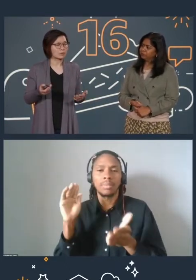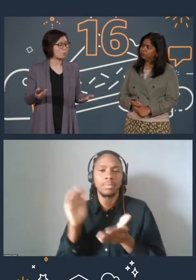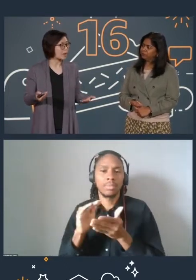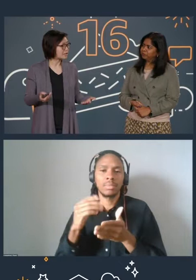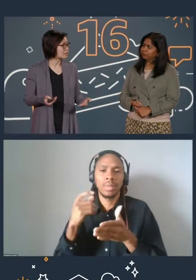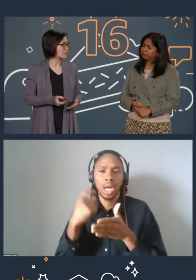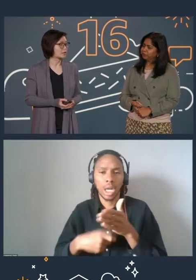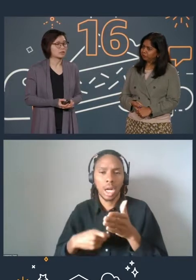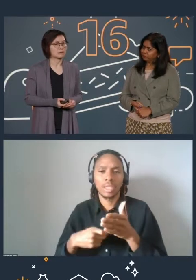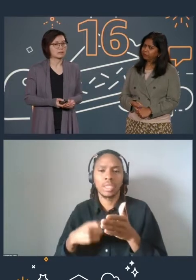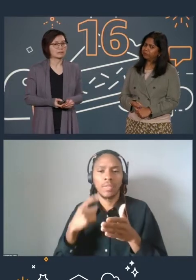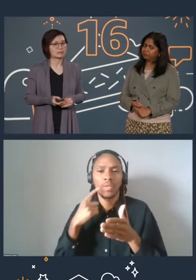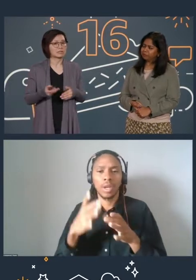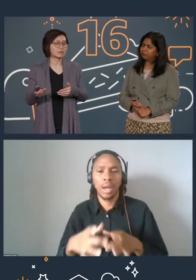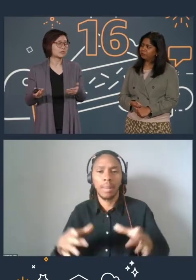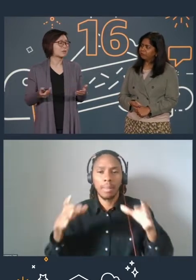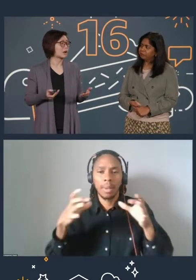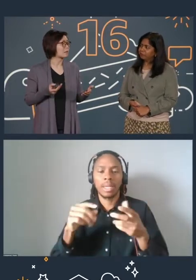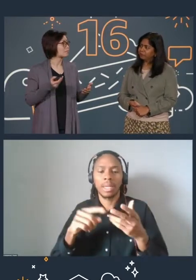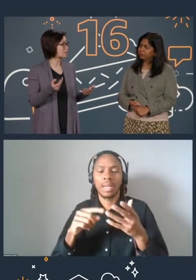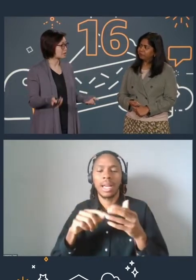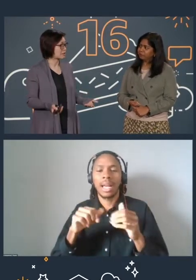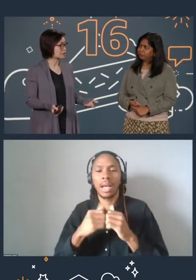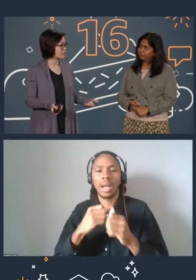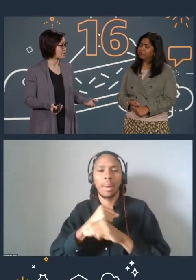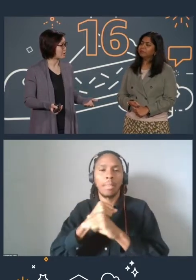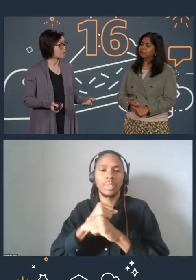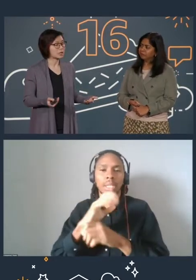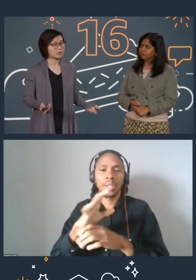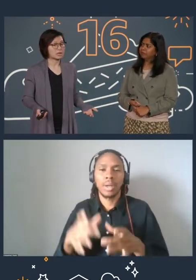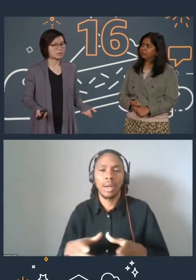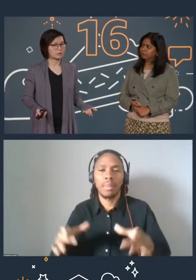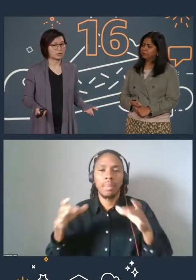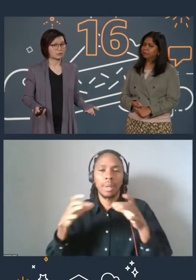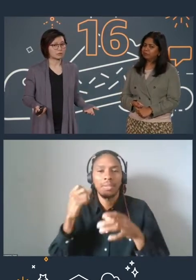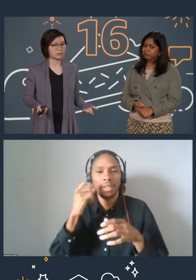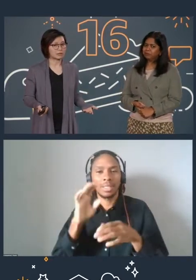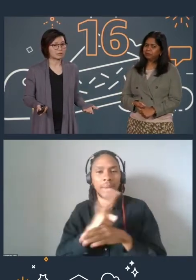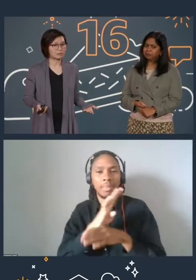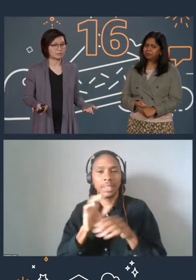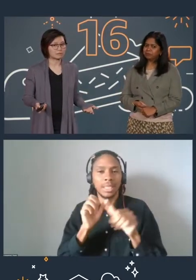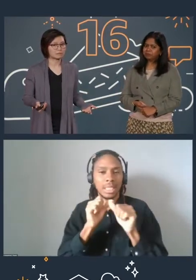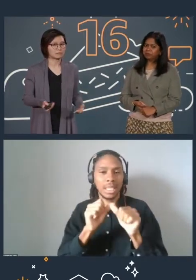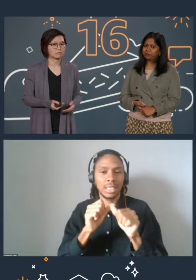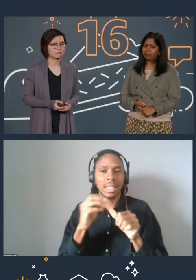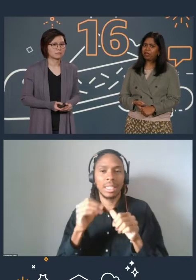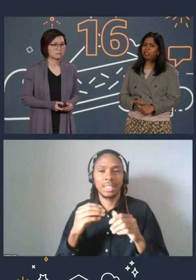and ways to protect your of buckets, especially around business continuity and disaster recovery use cases.